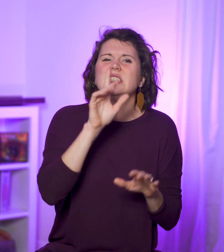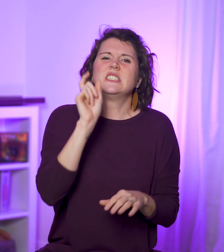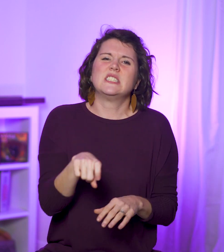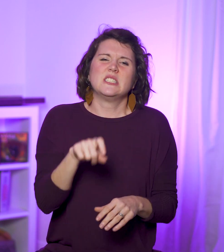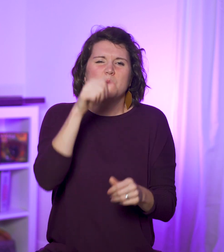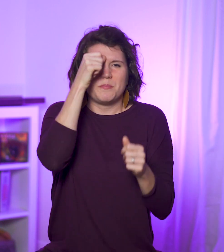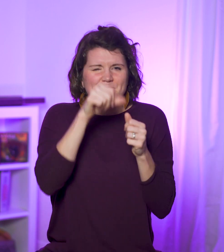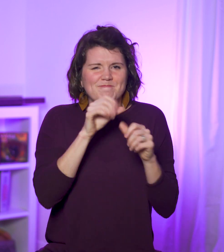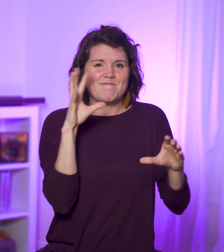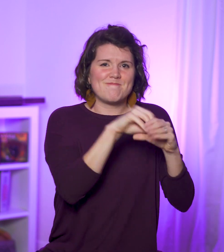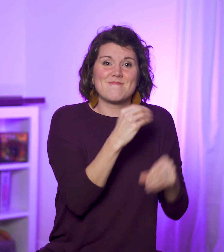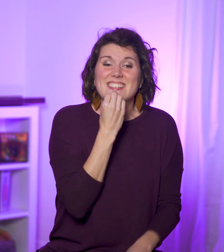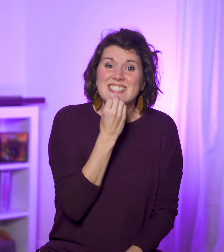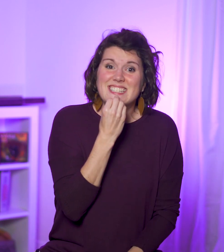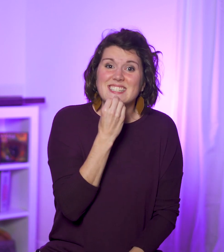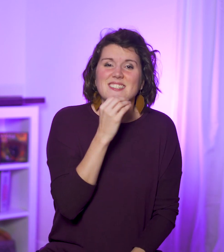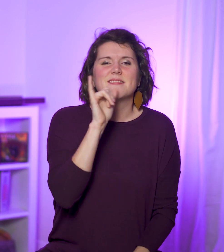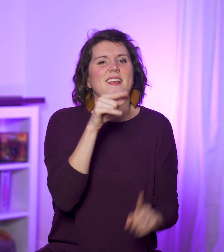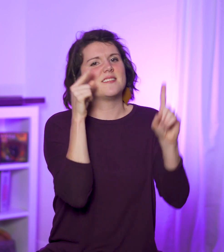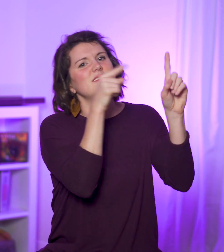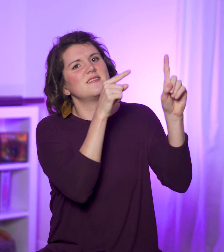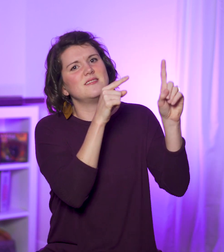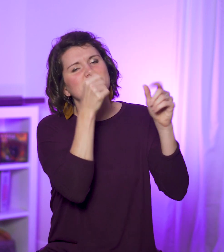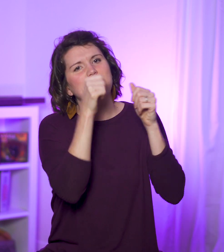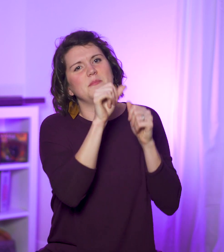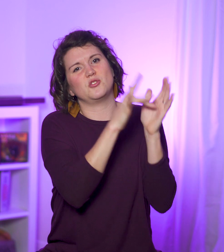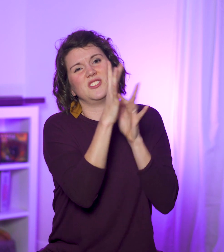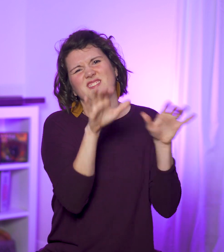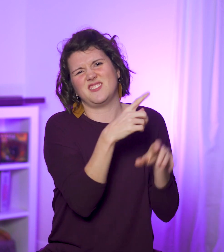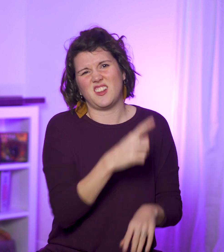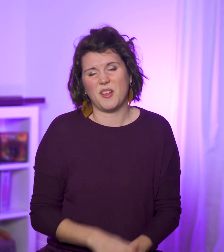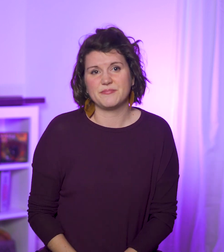So we partake and we remember.